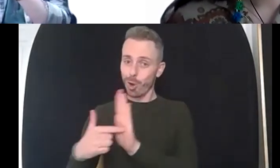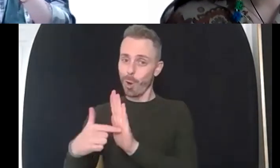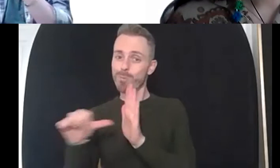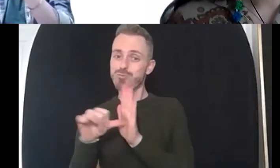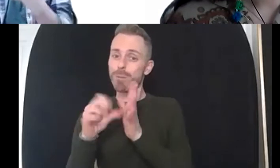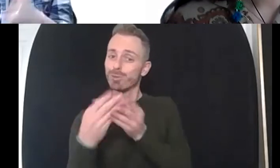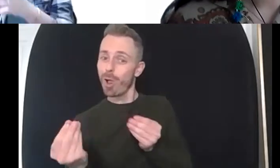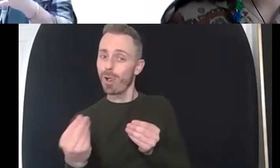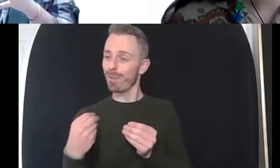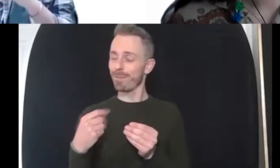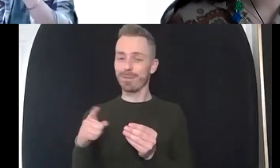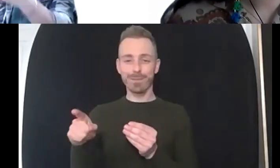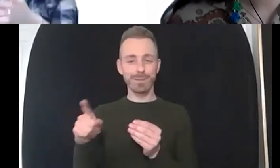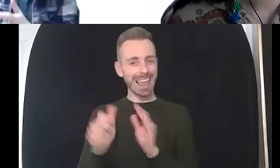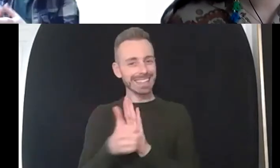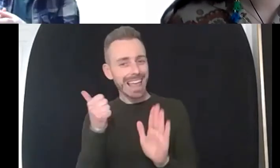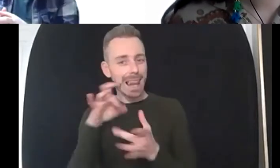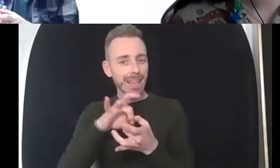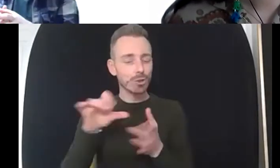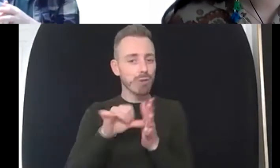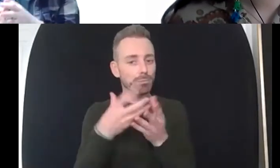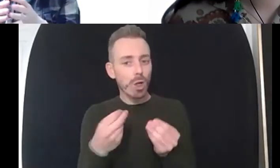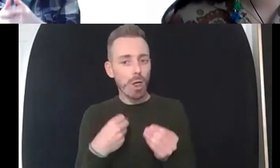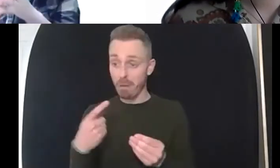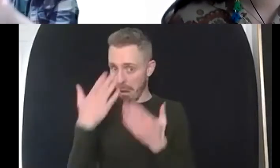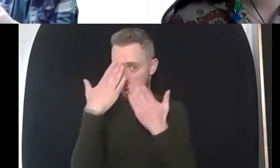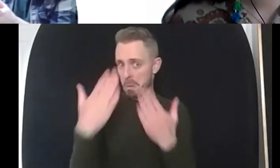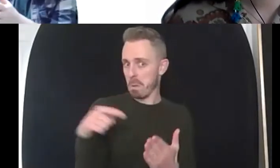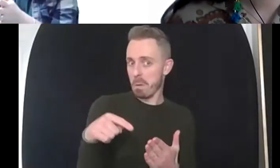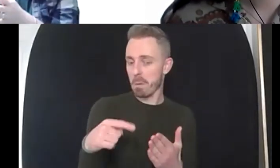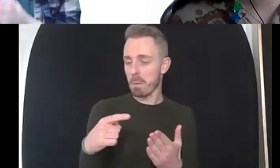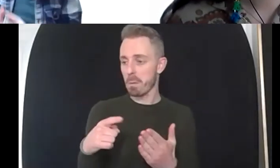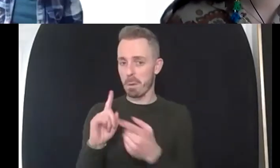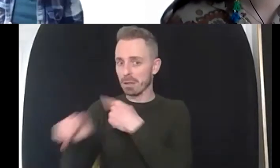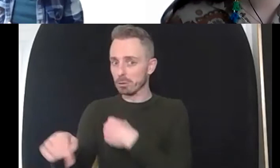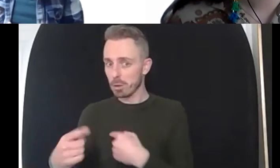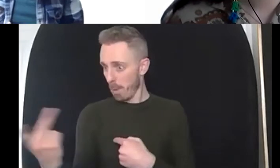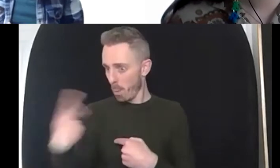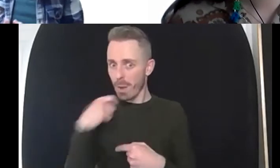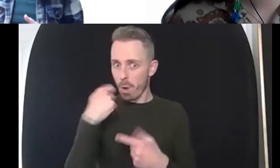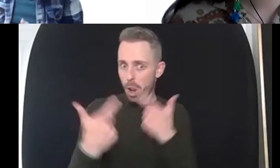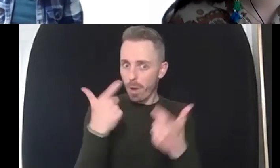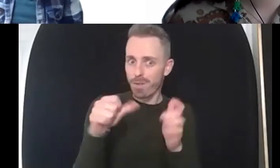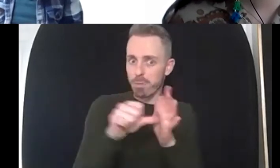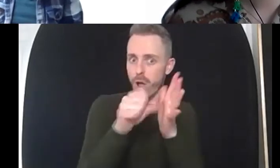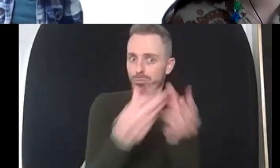all of the skills of communication and and how to look and find and seek uh the answer to that